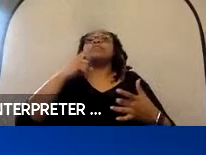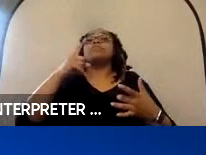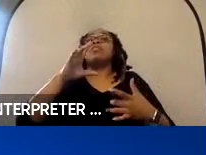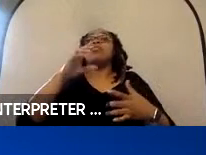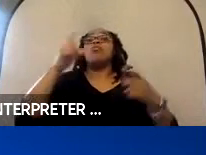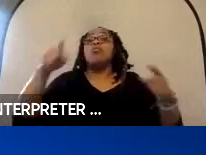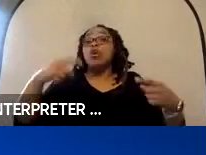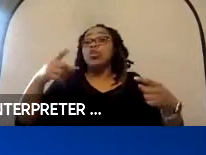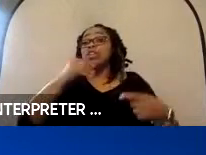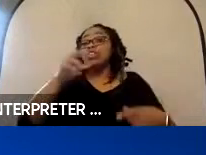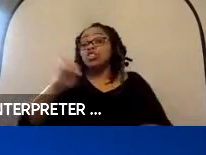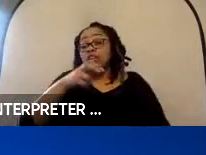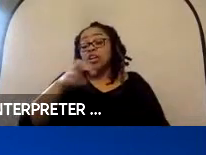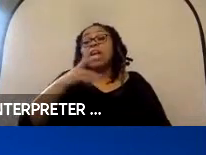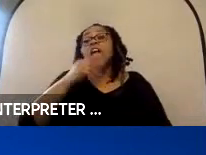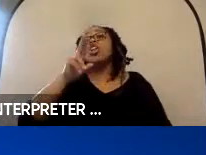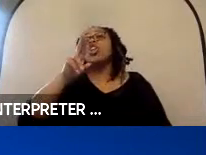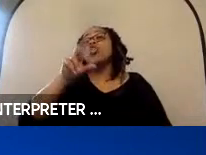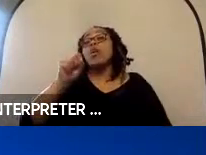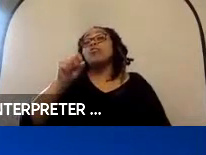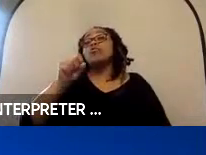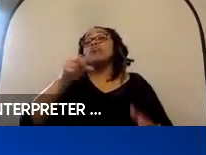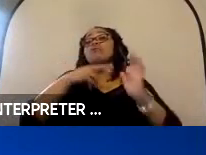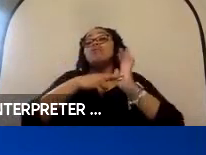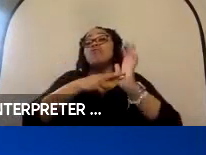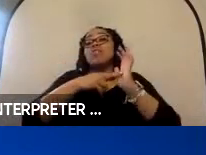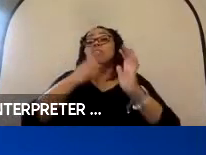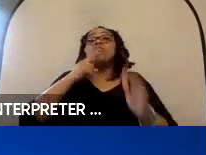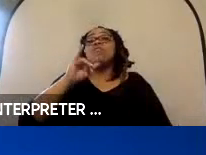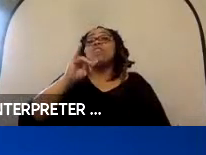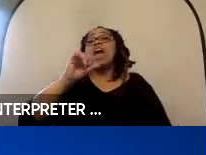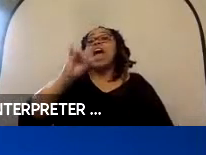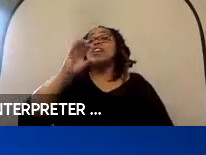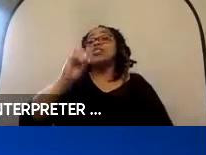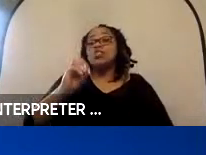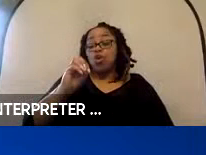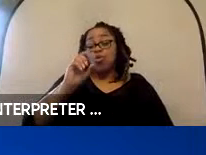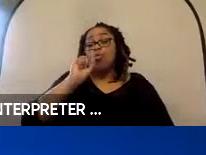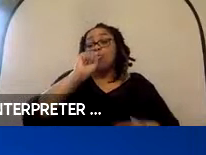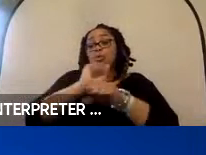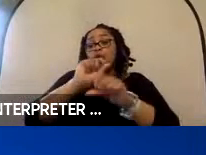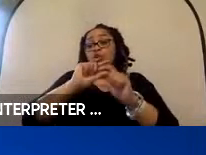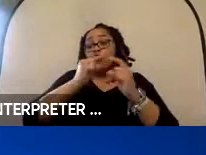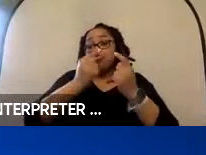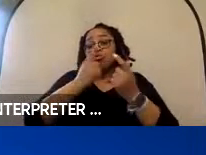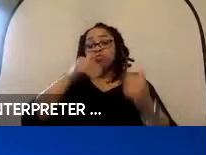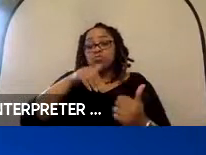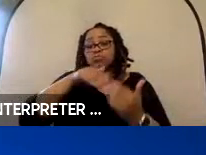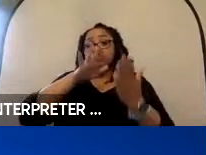and is the U.S. representative for the ISO Working Groups addressing wheelchair transportation